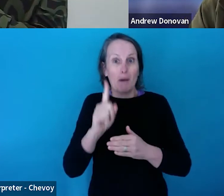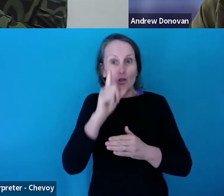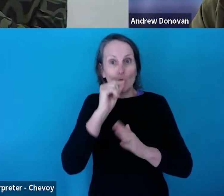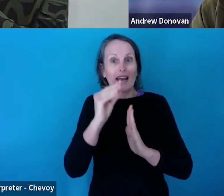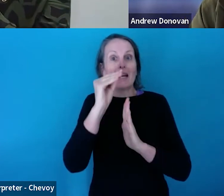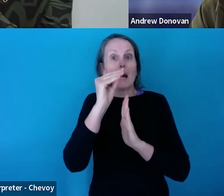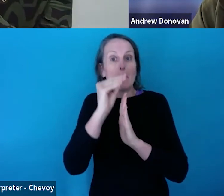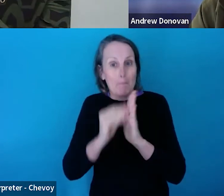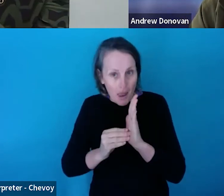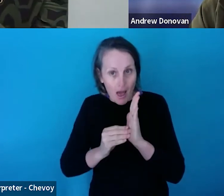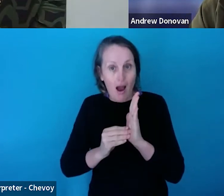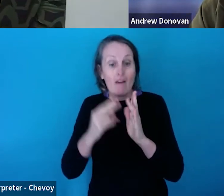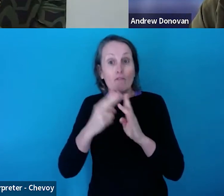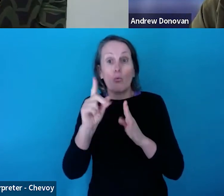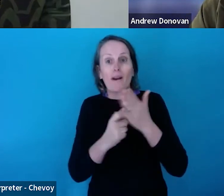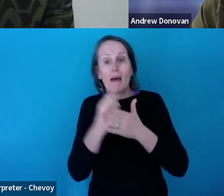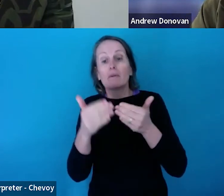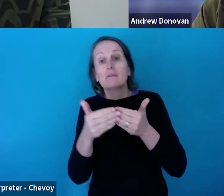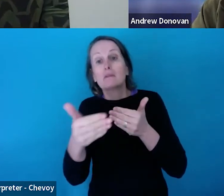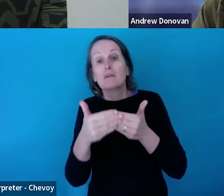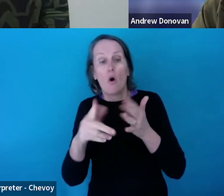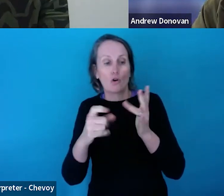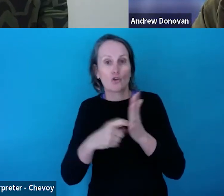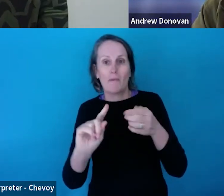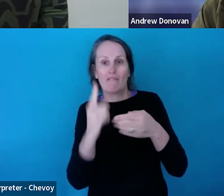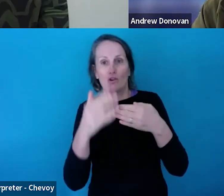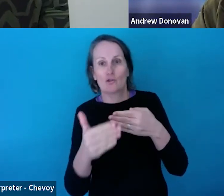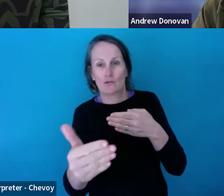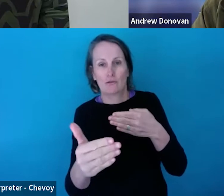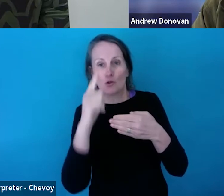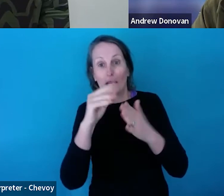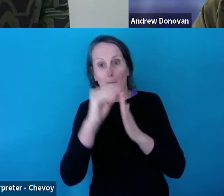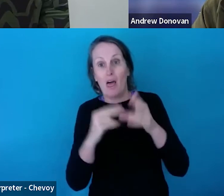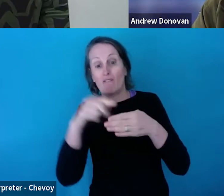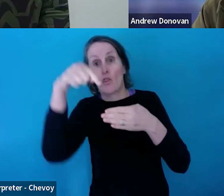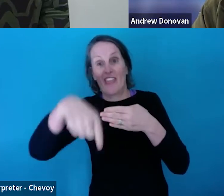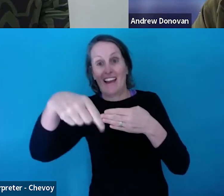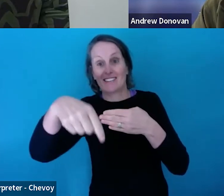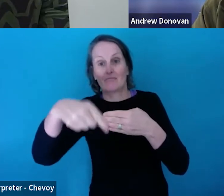would happen after 1 October. So, you know, sometimes we see applications